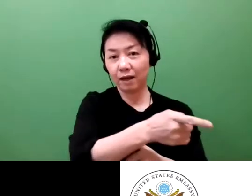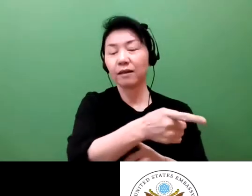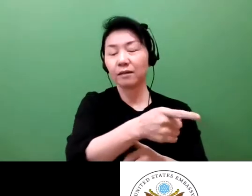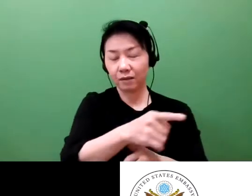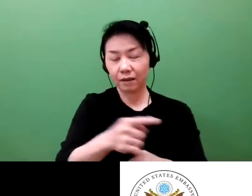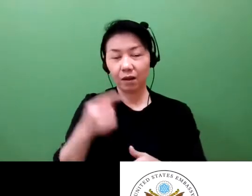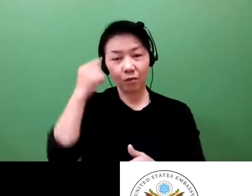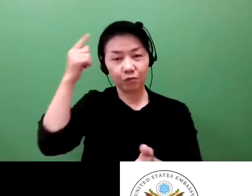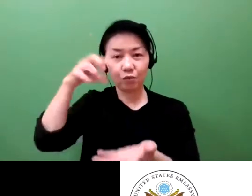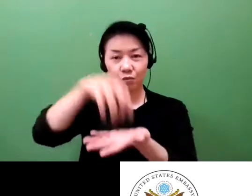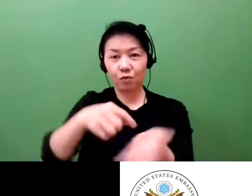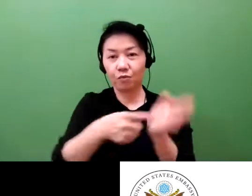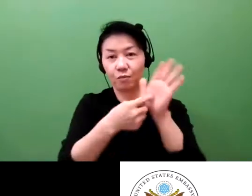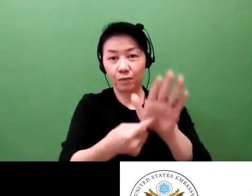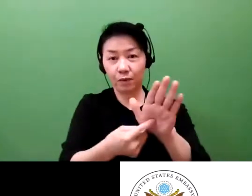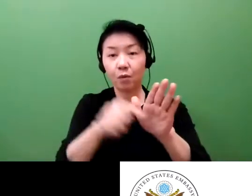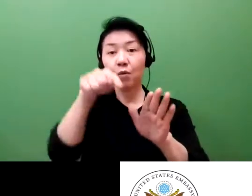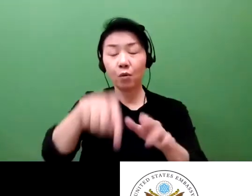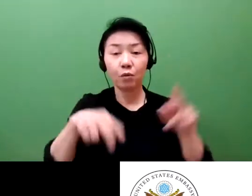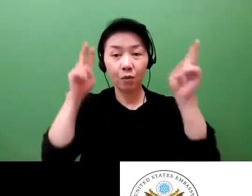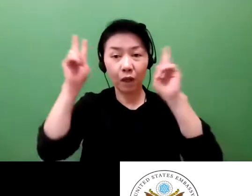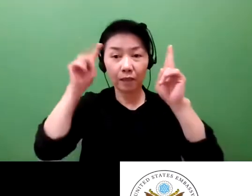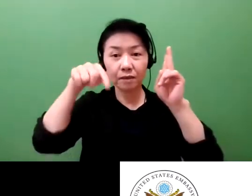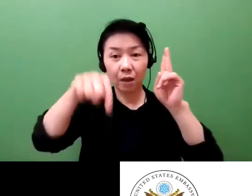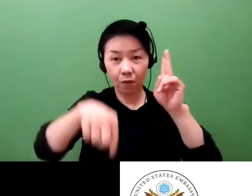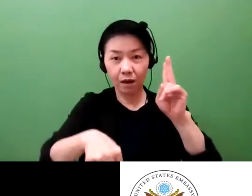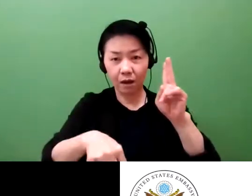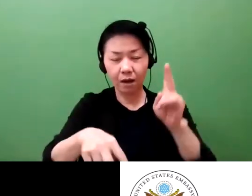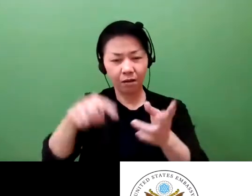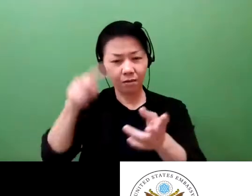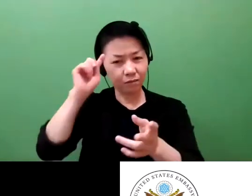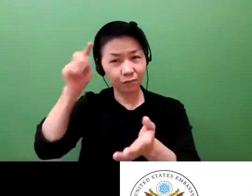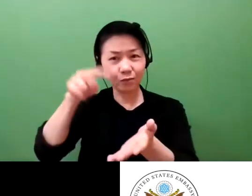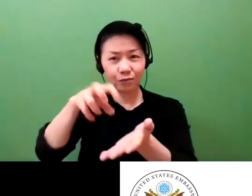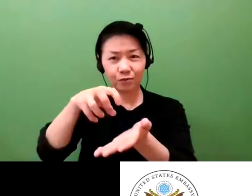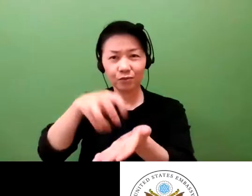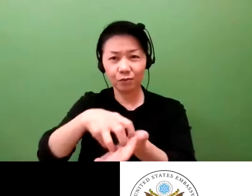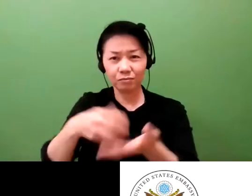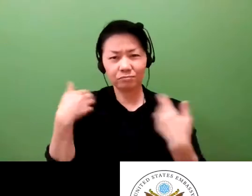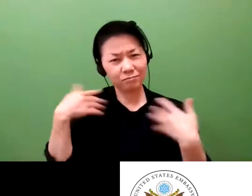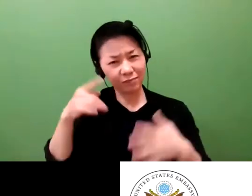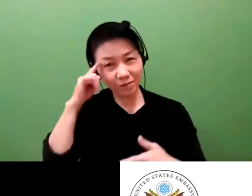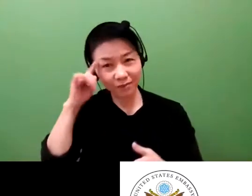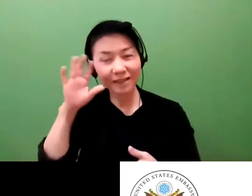And they have an international patent. And it just so happens this company did not have a-- they didn't register a patent.